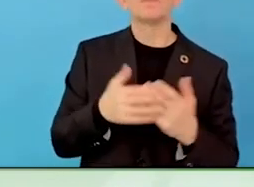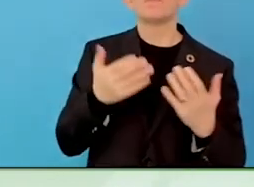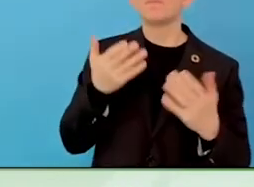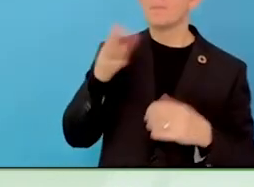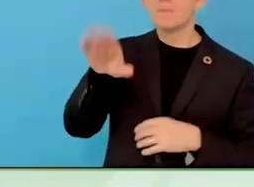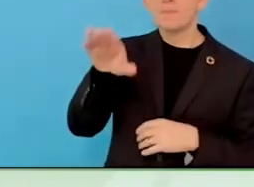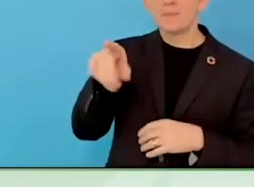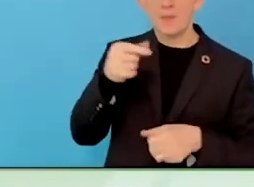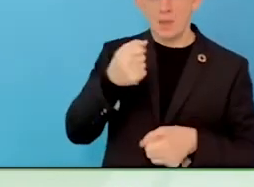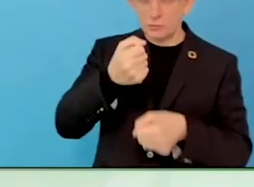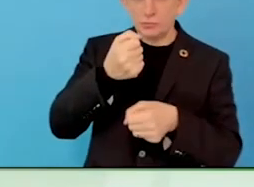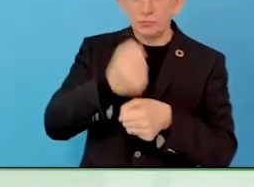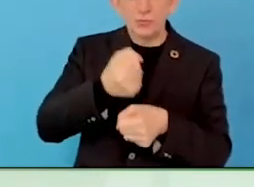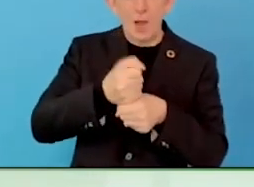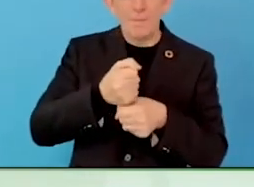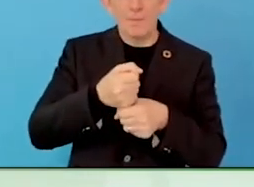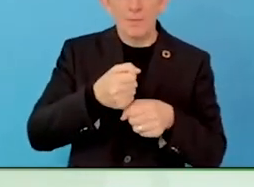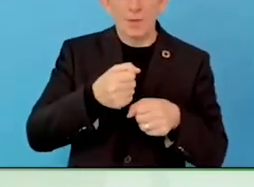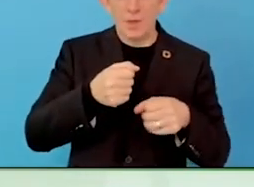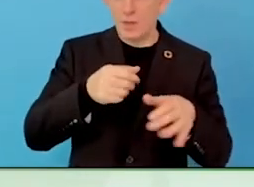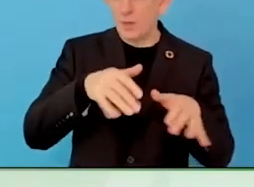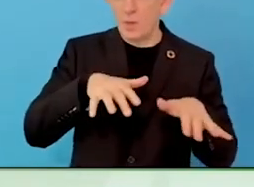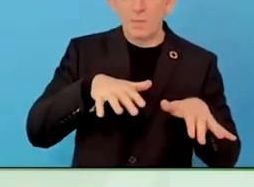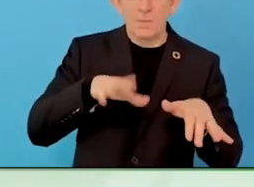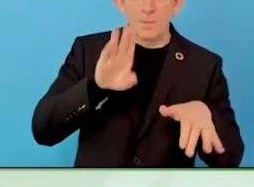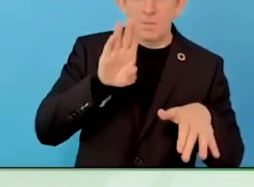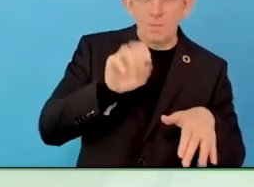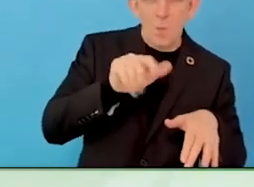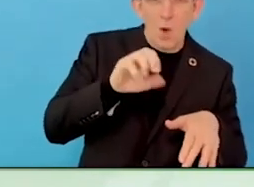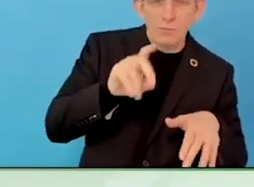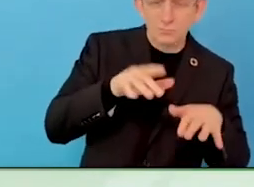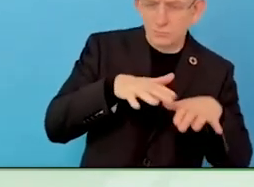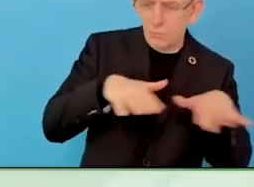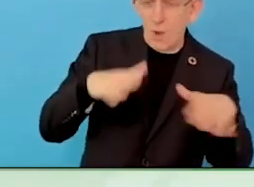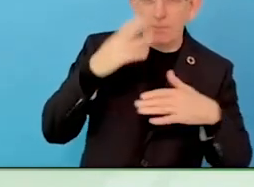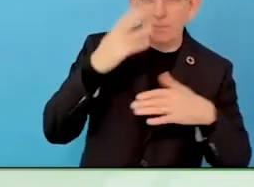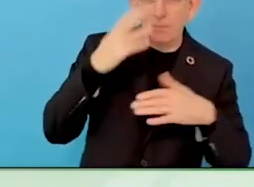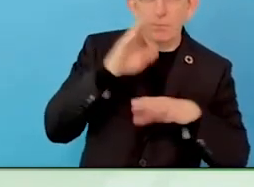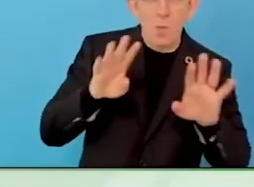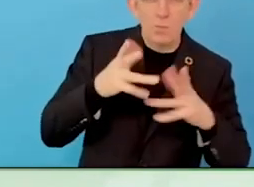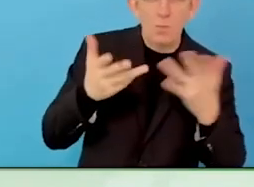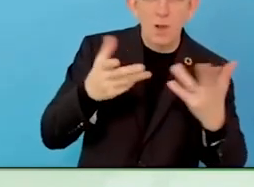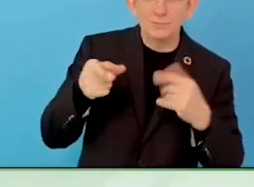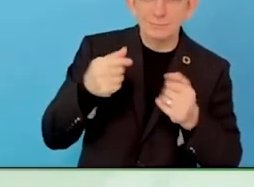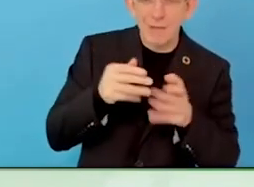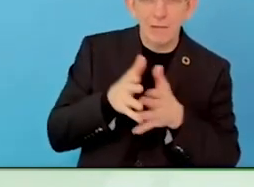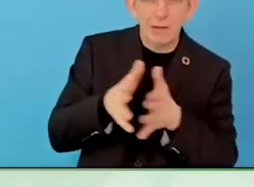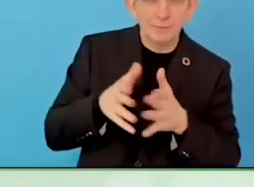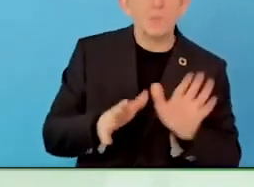We have more than 20,000 unique users, most with disabilities on